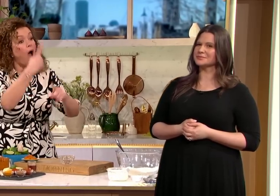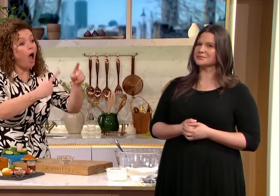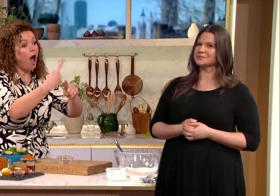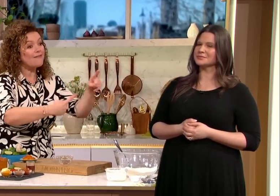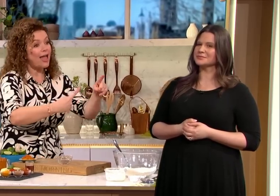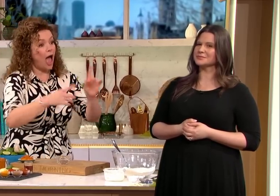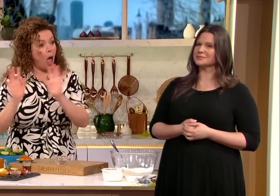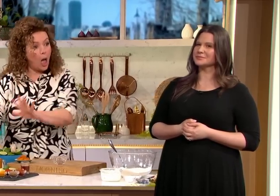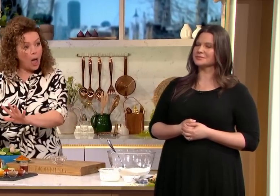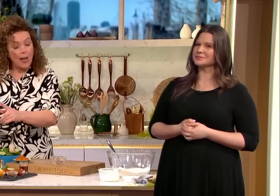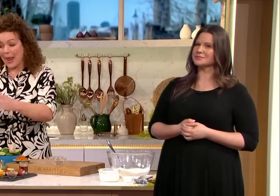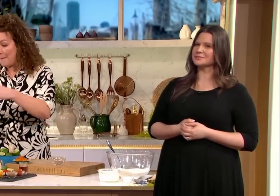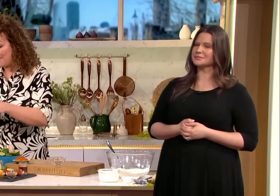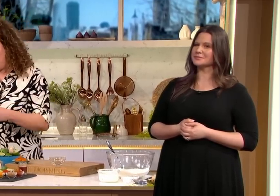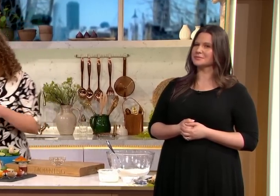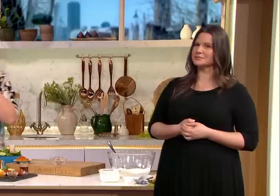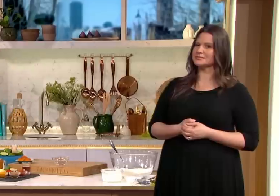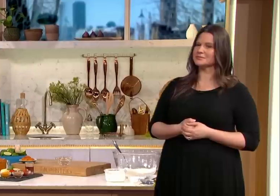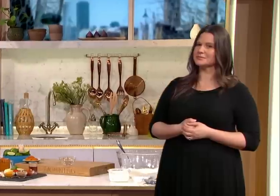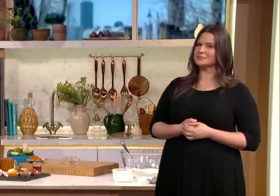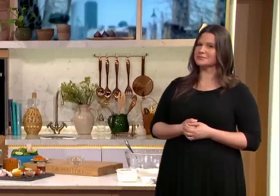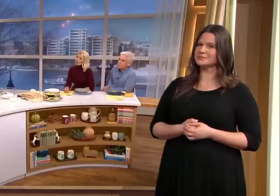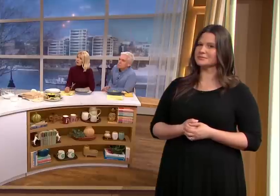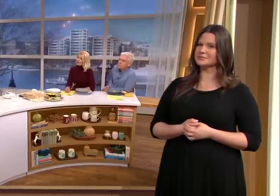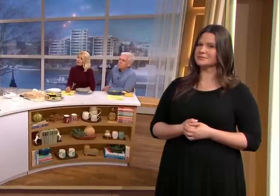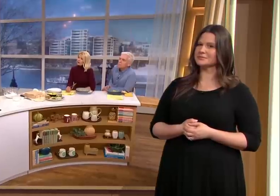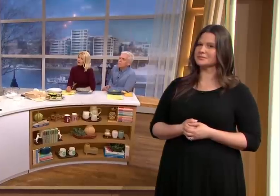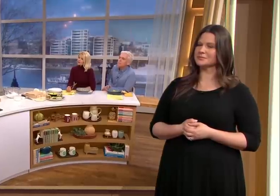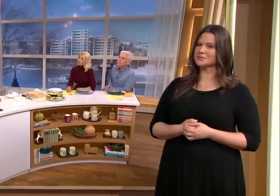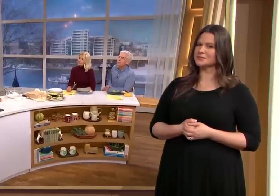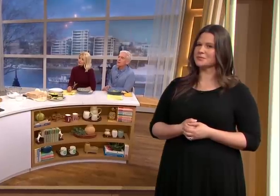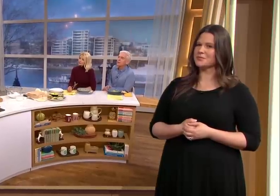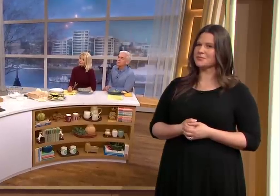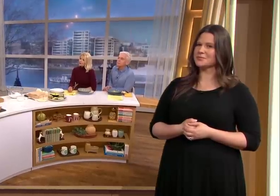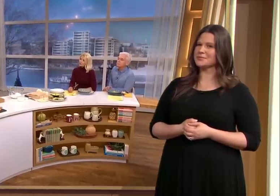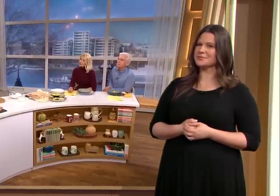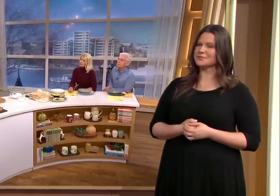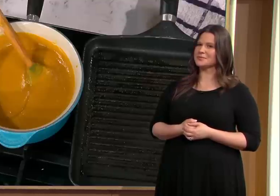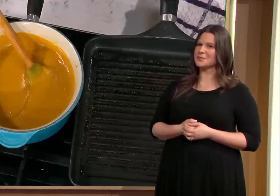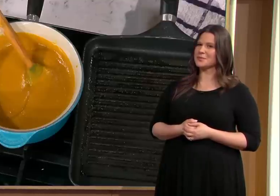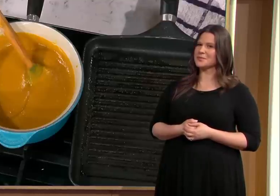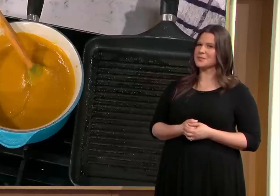and then leave it for at least half an hour and then you can see it's a nice thick consistency